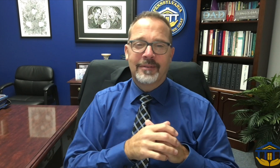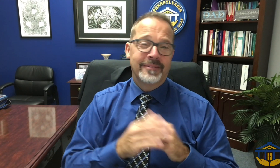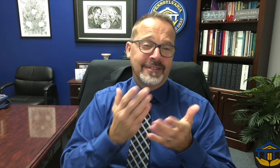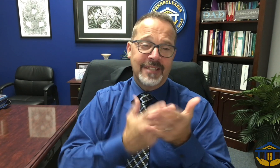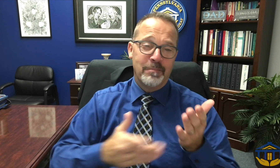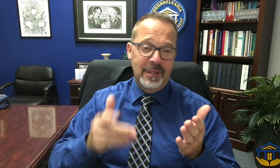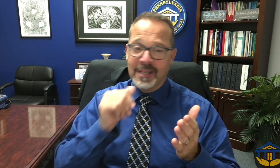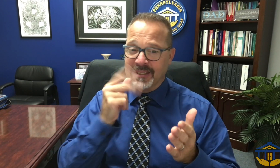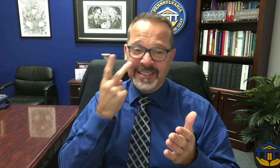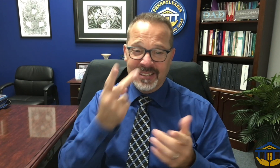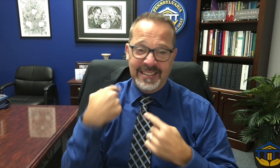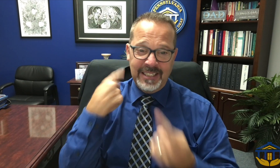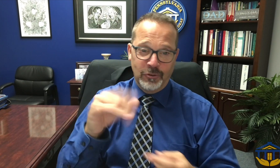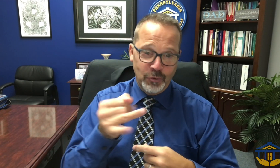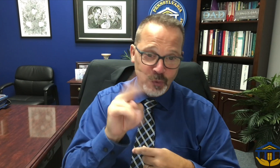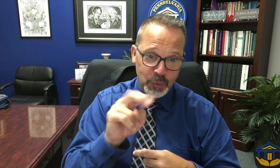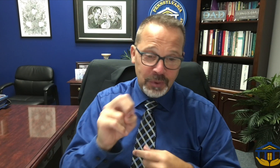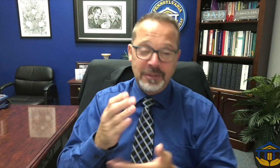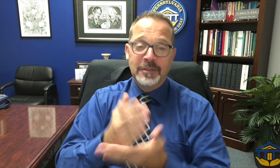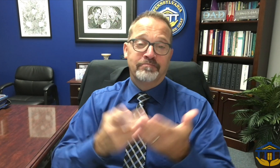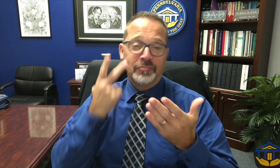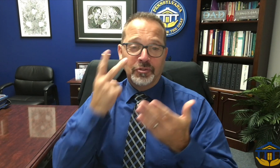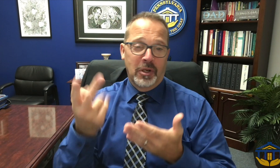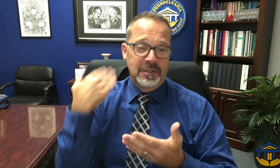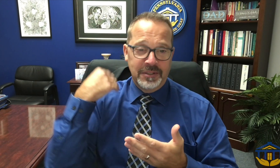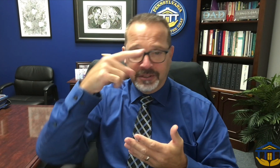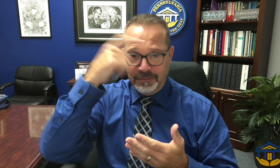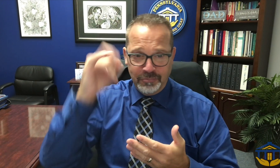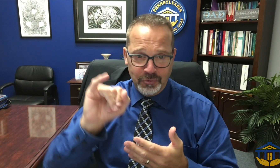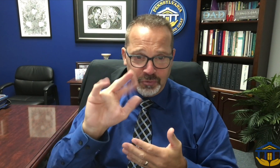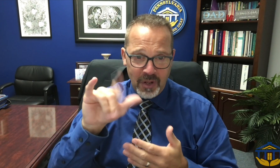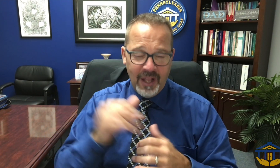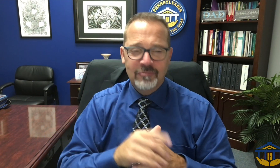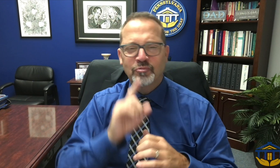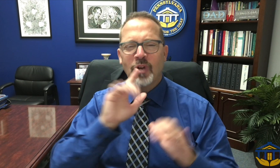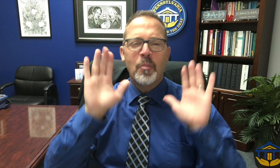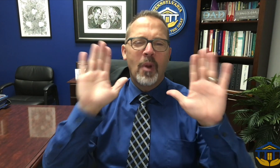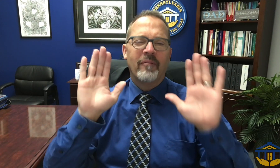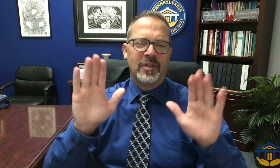of our students since June and others we did see over the ESY program in July.